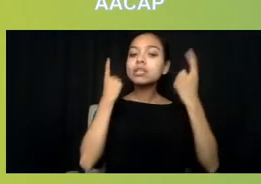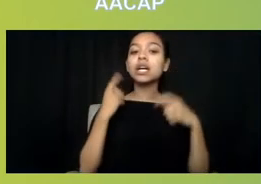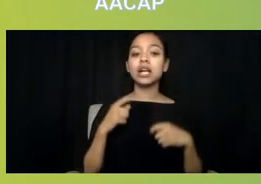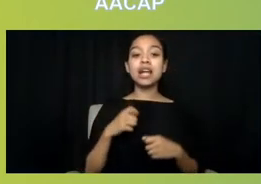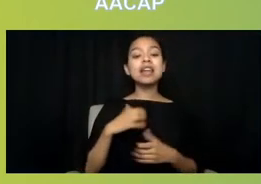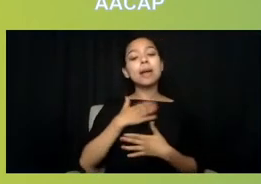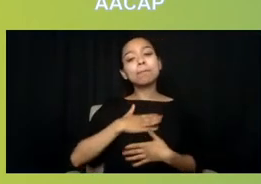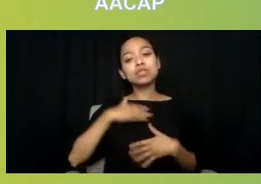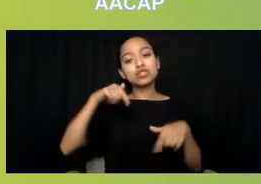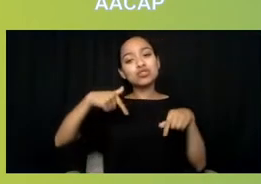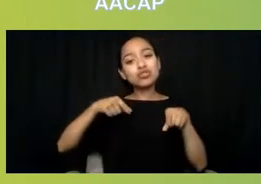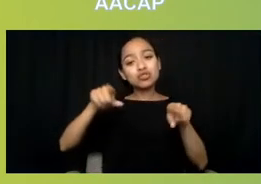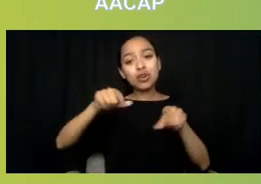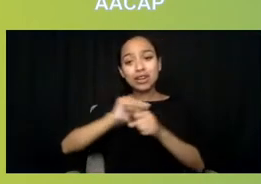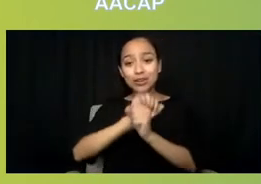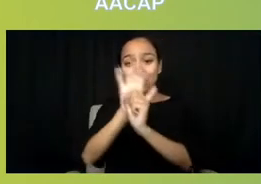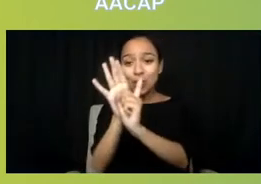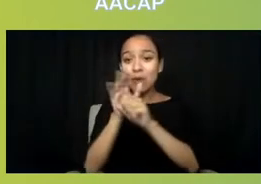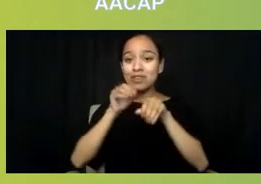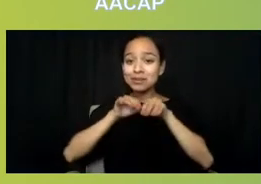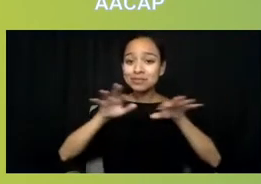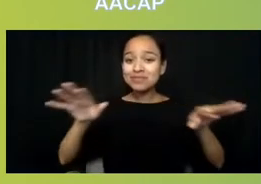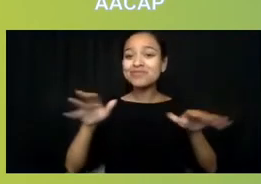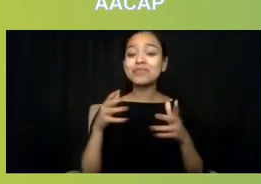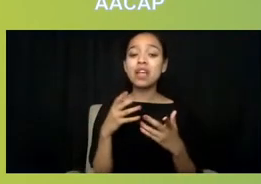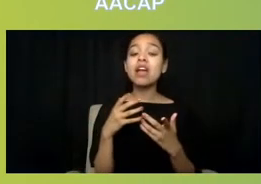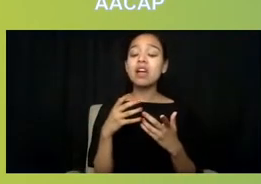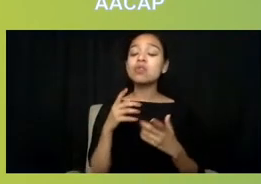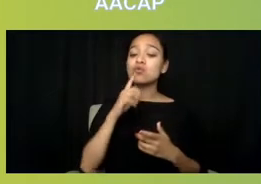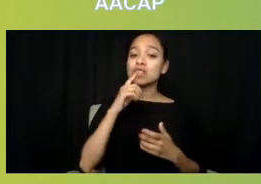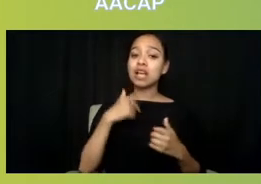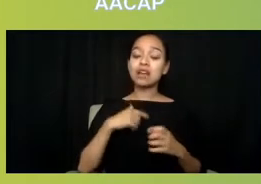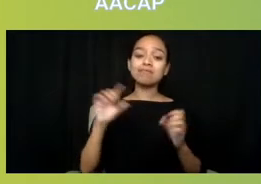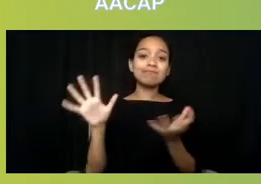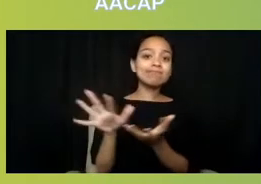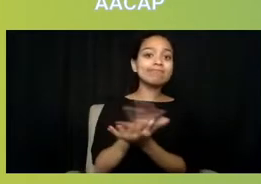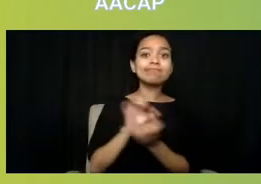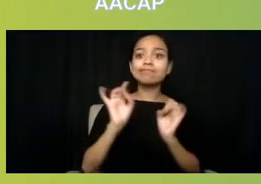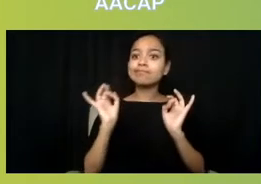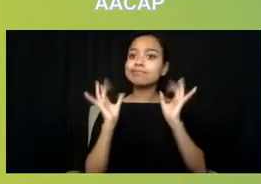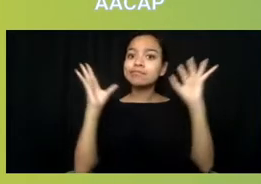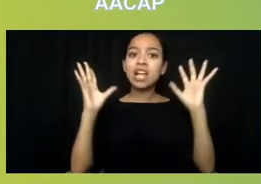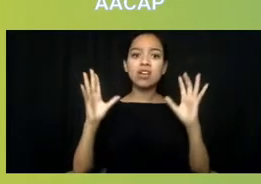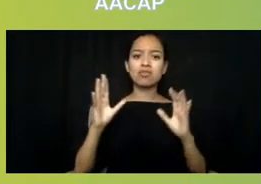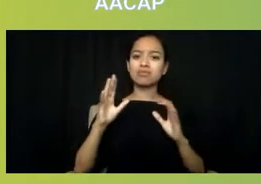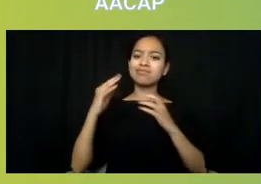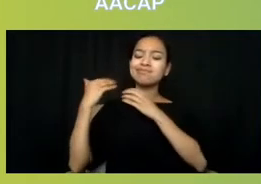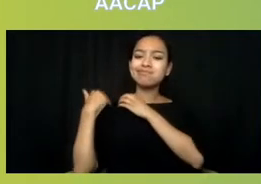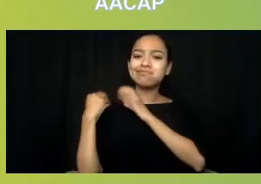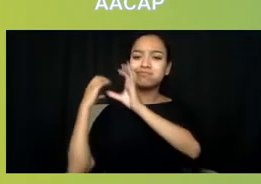it's really had a devastating toll on all of us and in terms of our mental health, behavioral health,